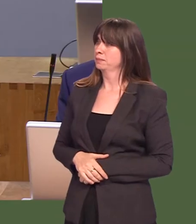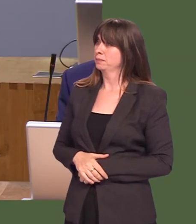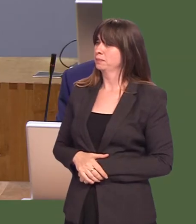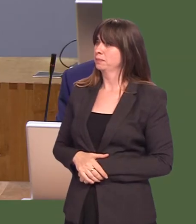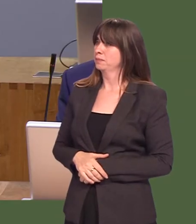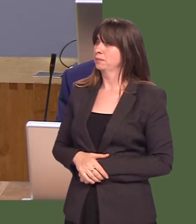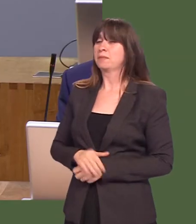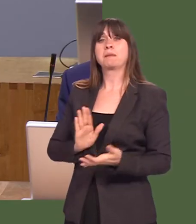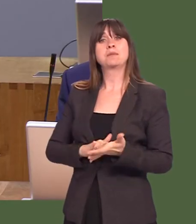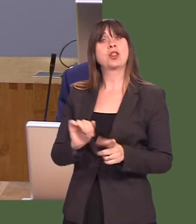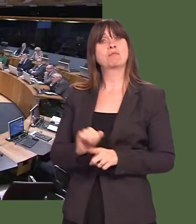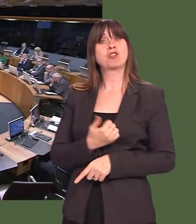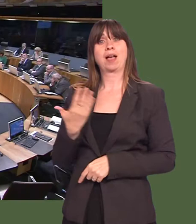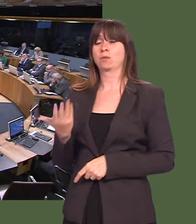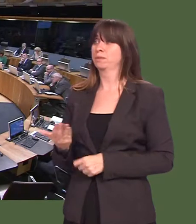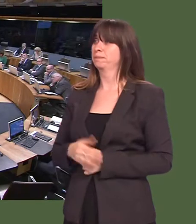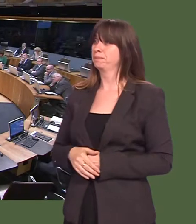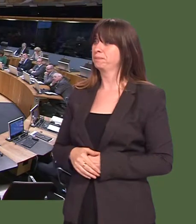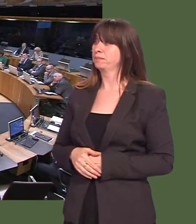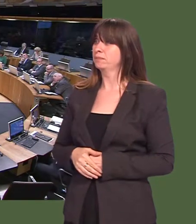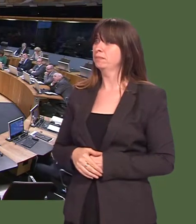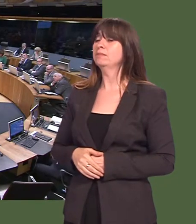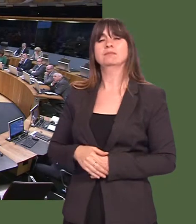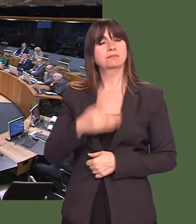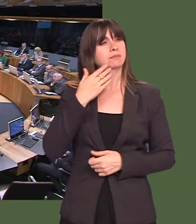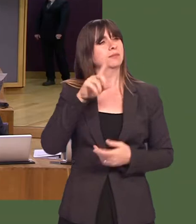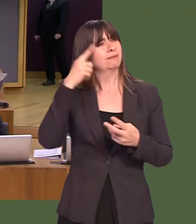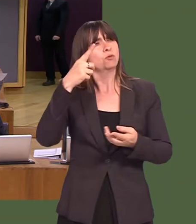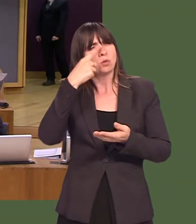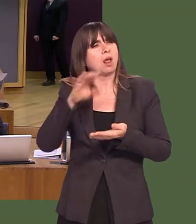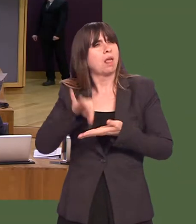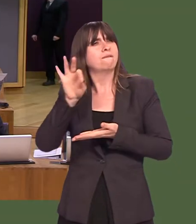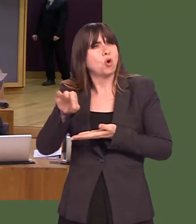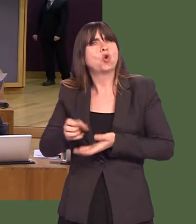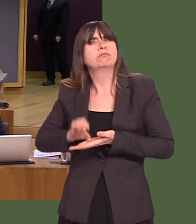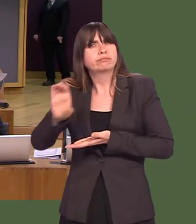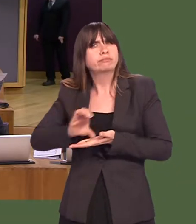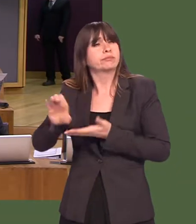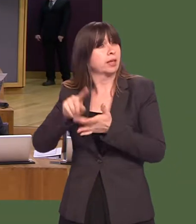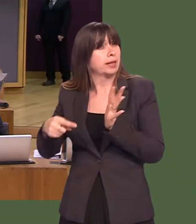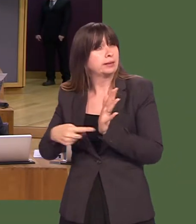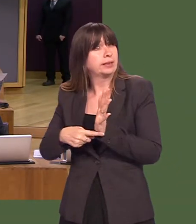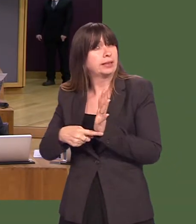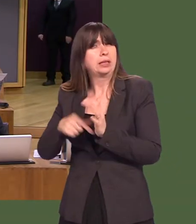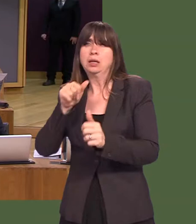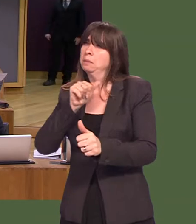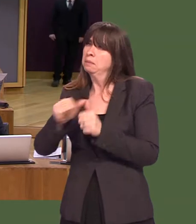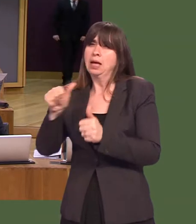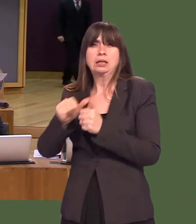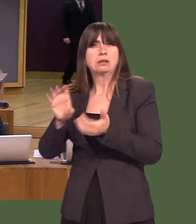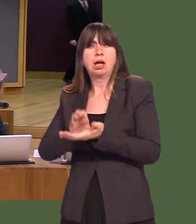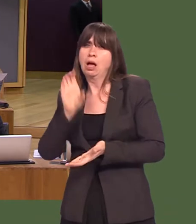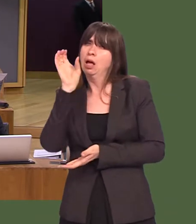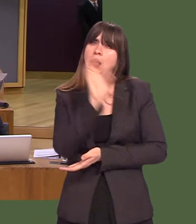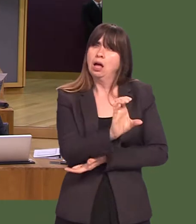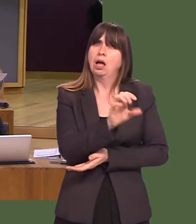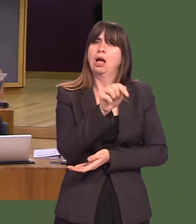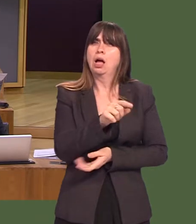Michelle Brown: If we have the money to be spending on IT, wouldnít that money be better